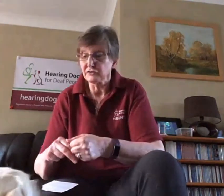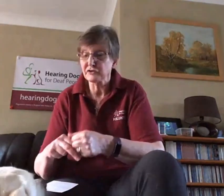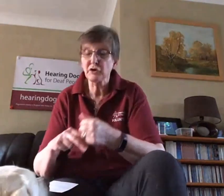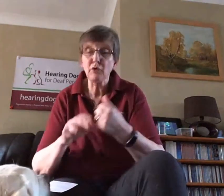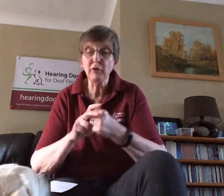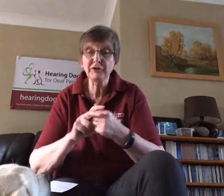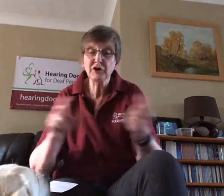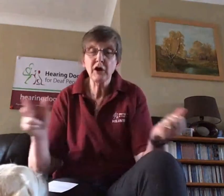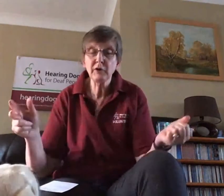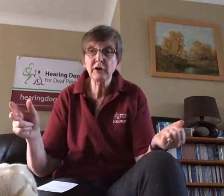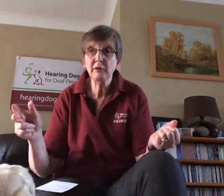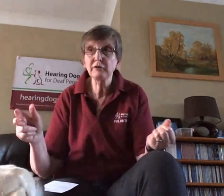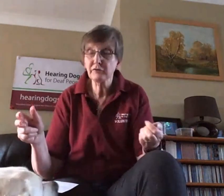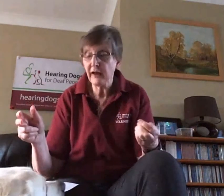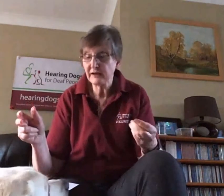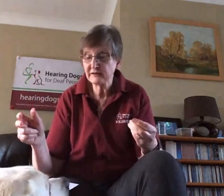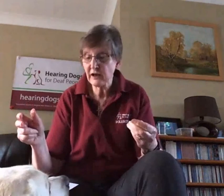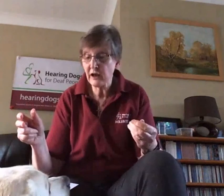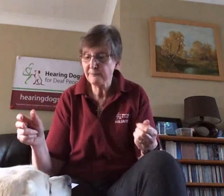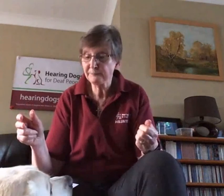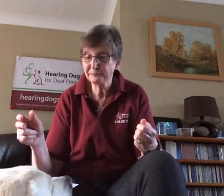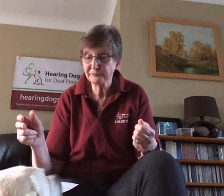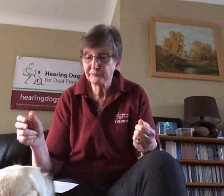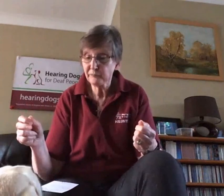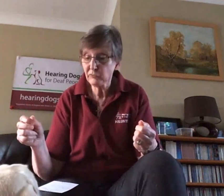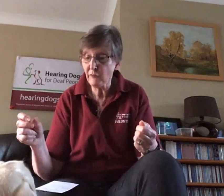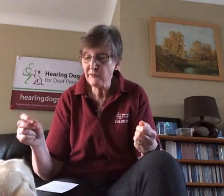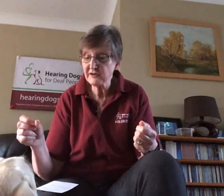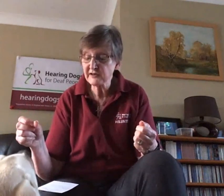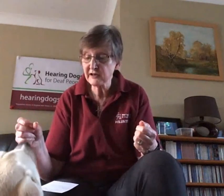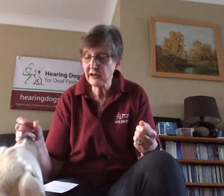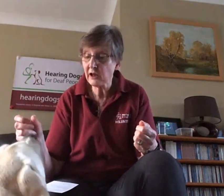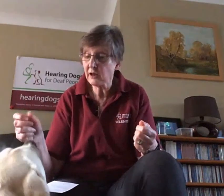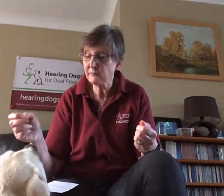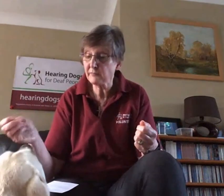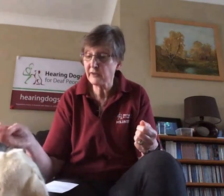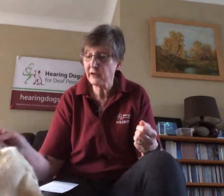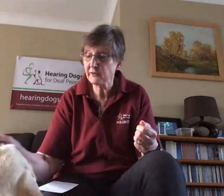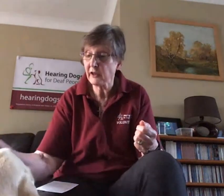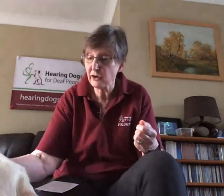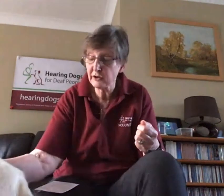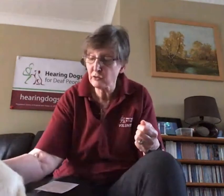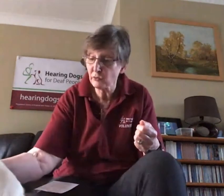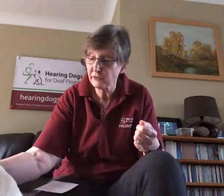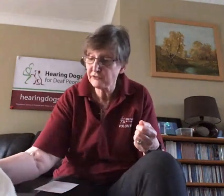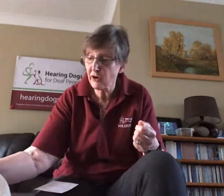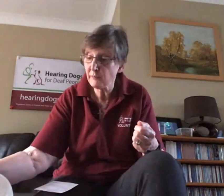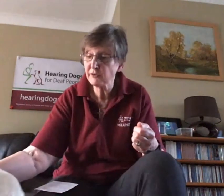So all the time we're going through that, obviously they're learning all the time but